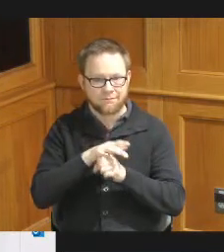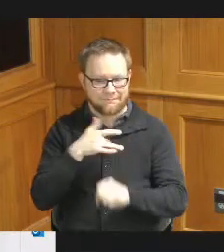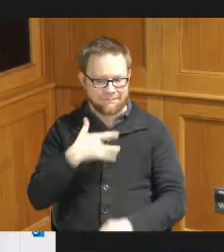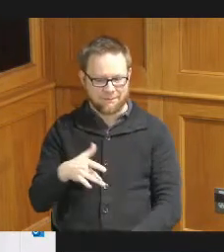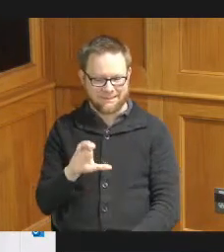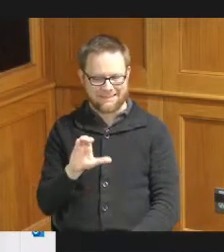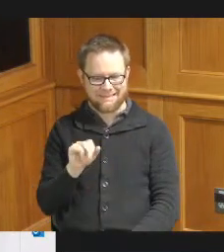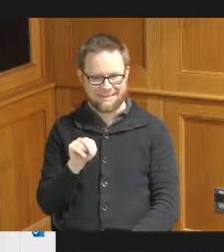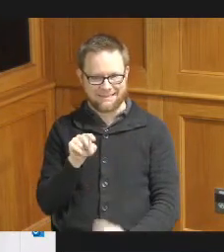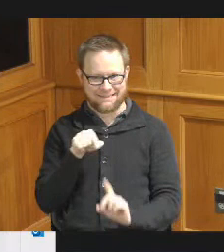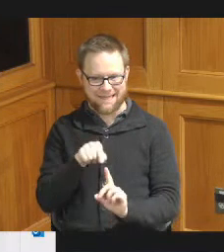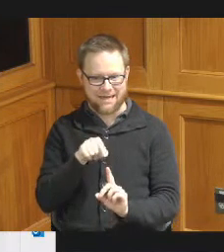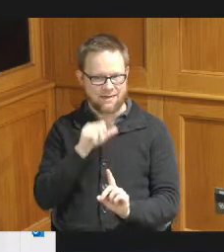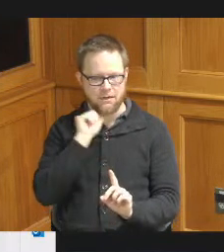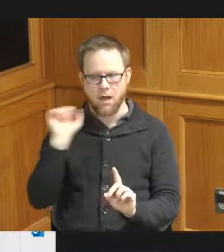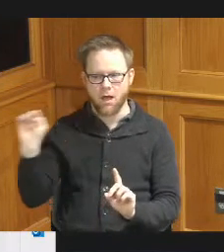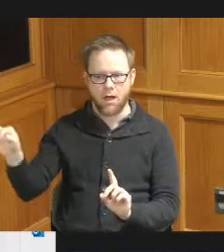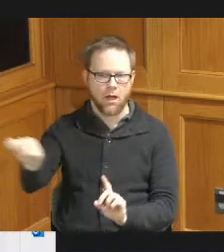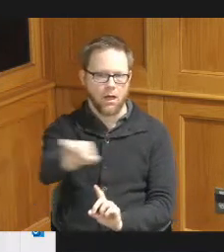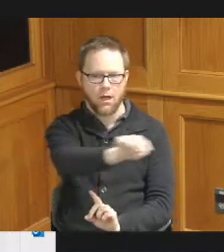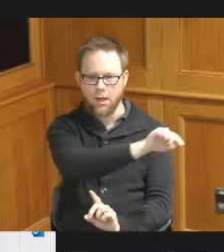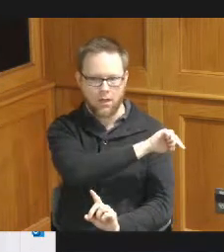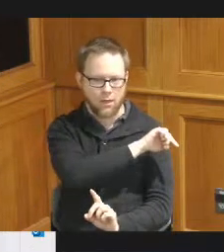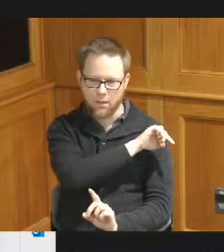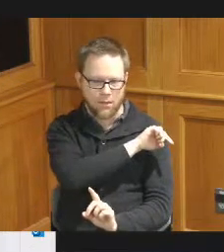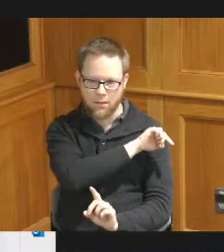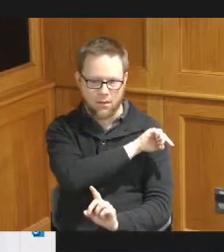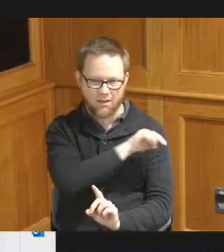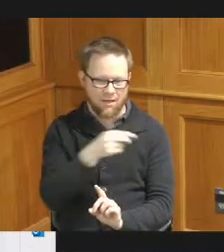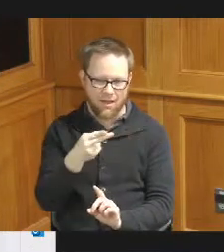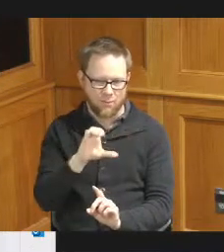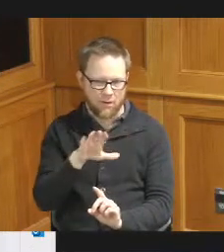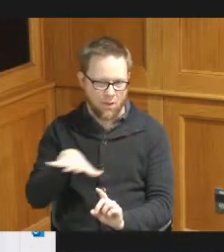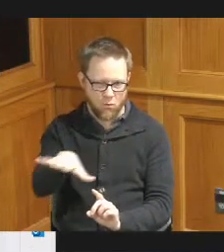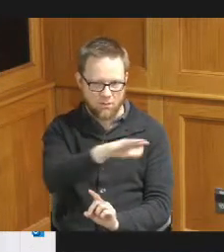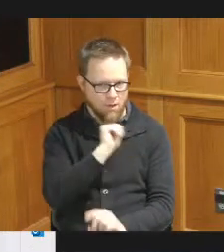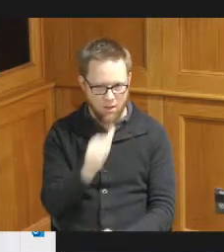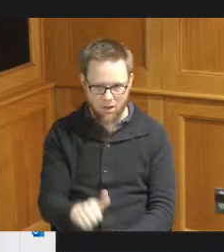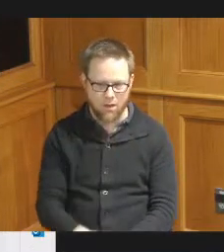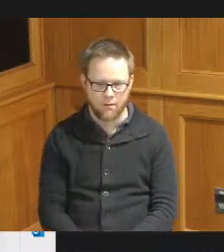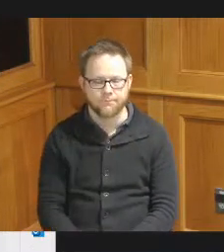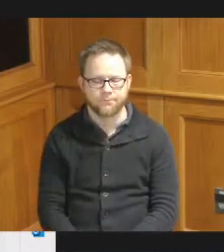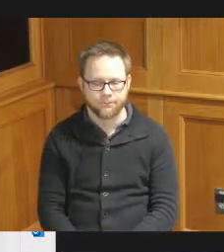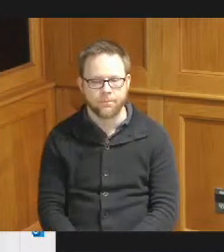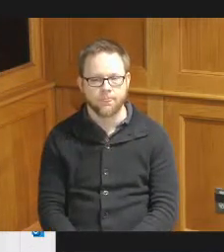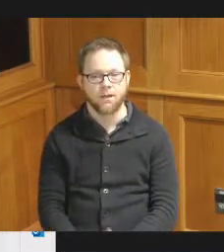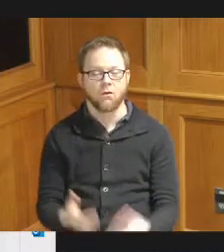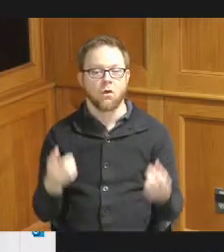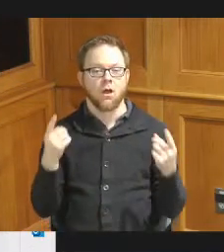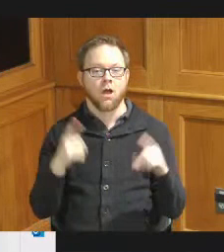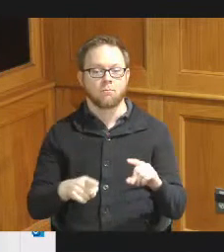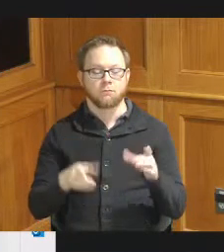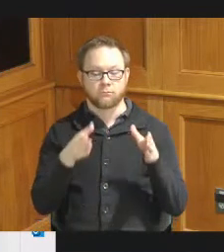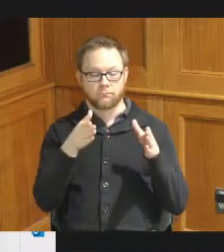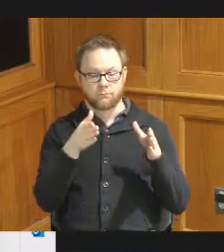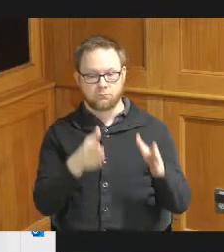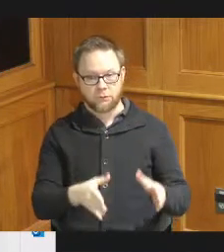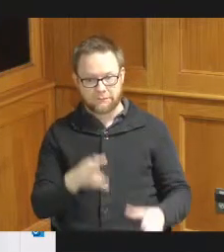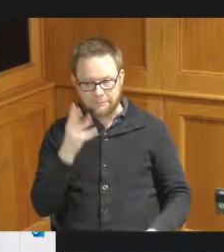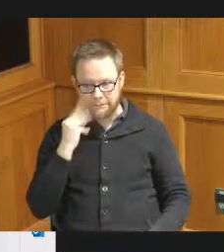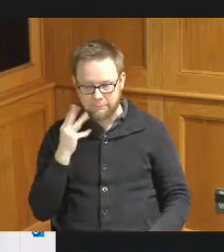and and not out Beyond in in Hamilton County so people that are experiencing homelessness